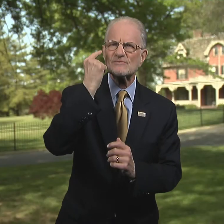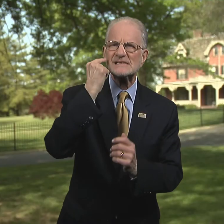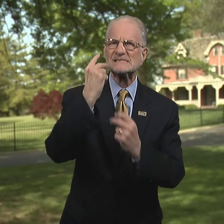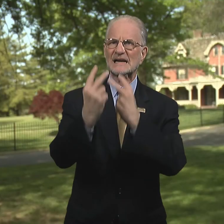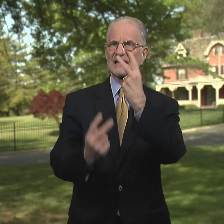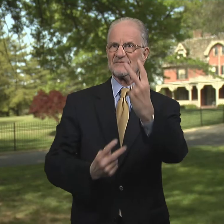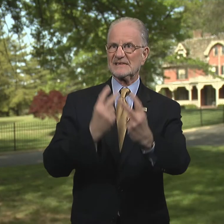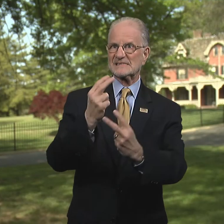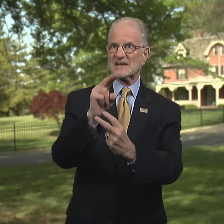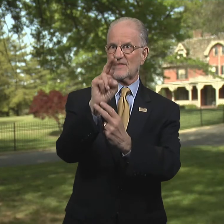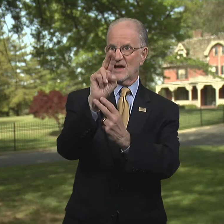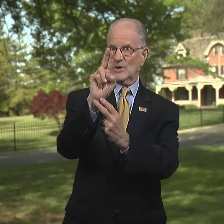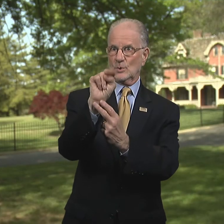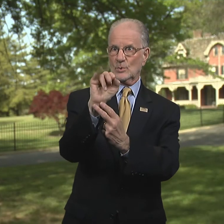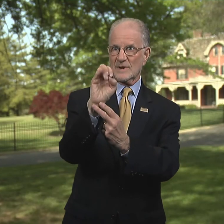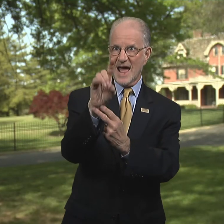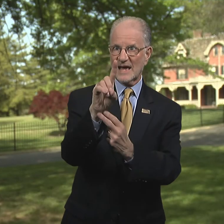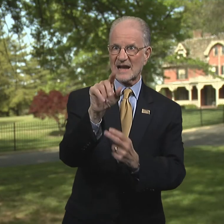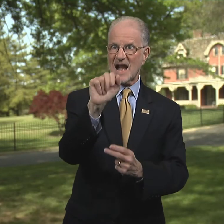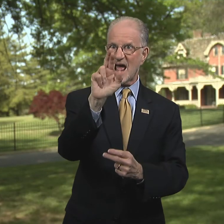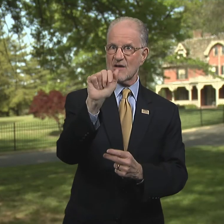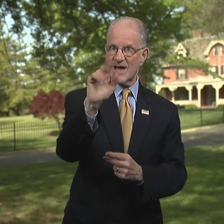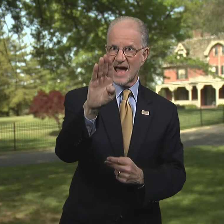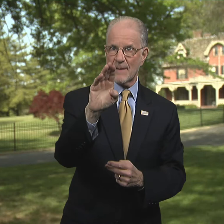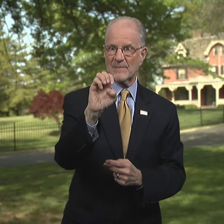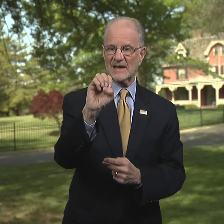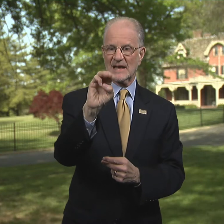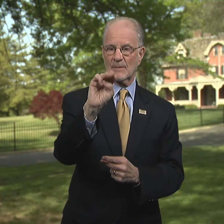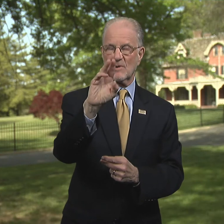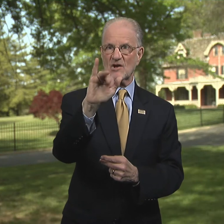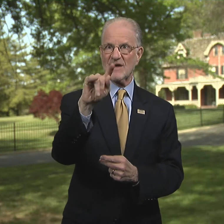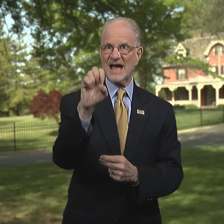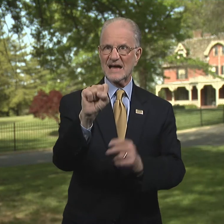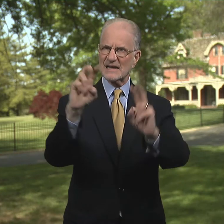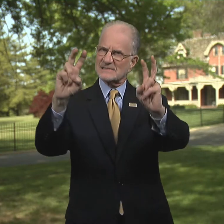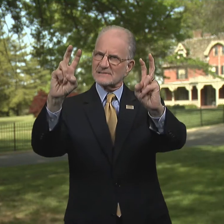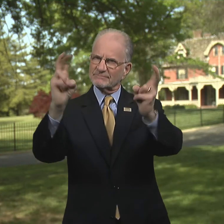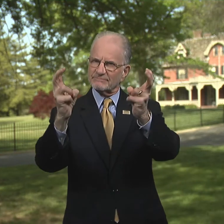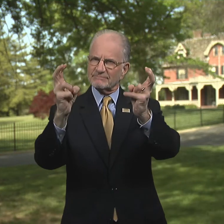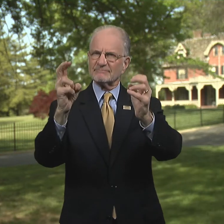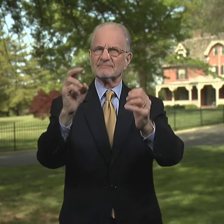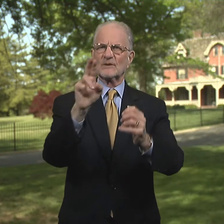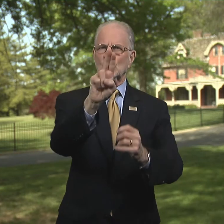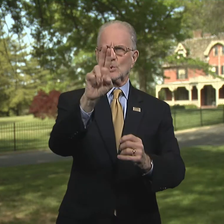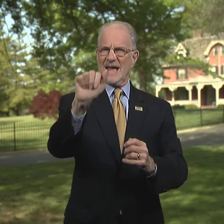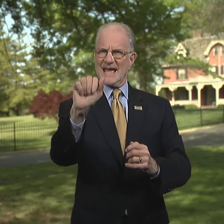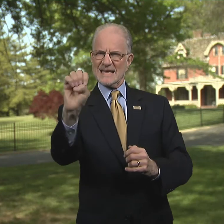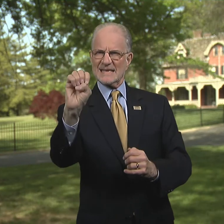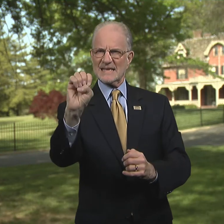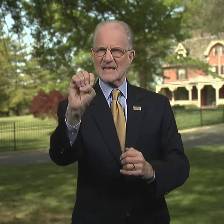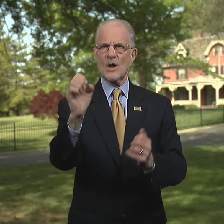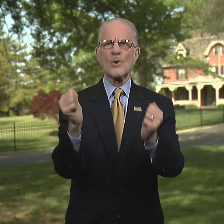I recently visited the United Arab Emirates, UAE,